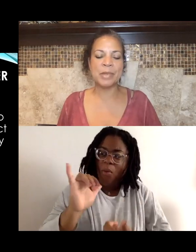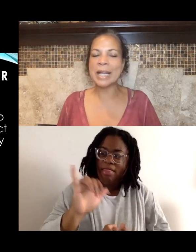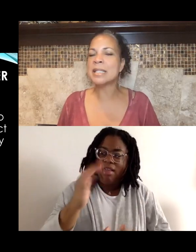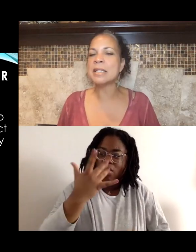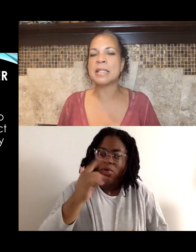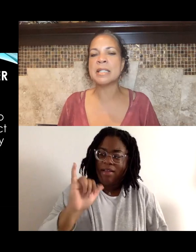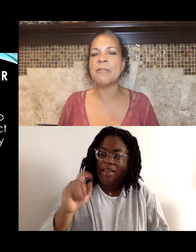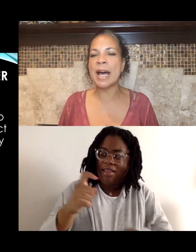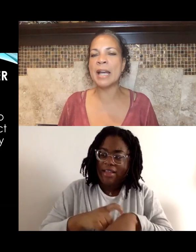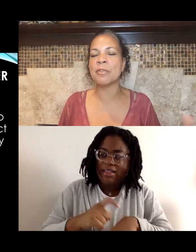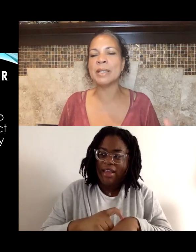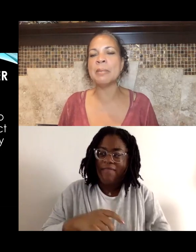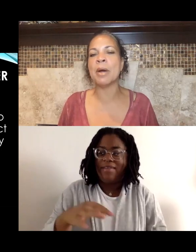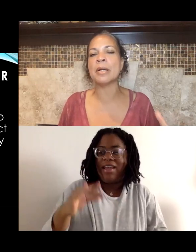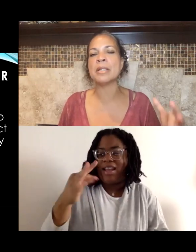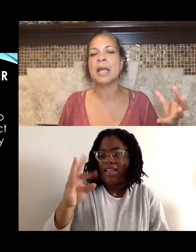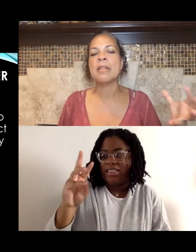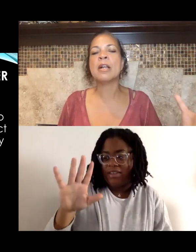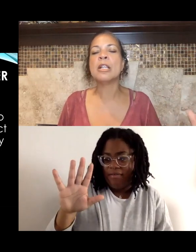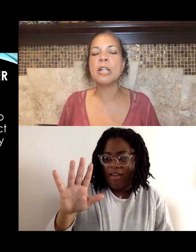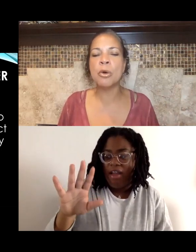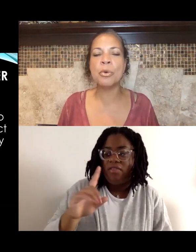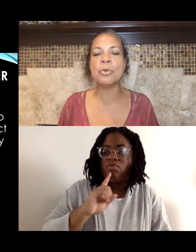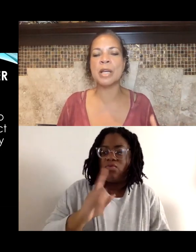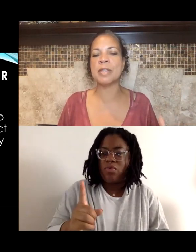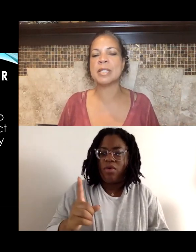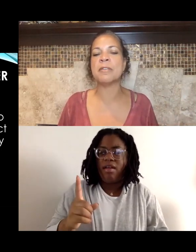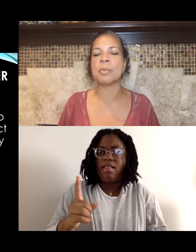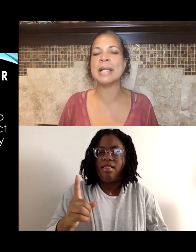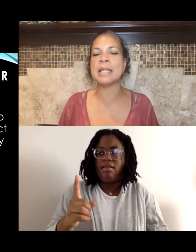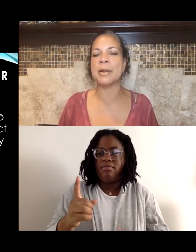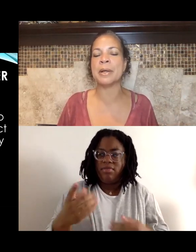1965, really marked the close of the Civil Rights Era,